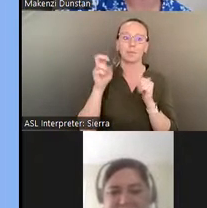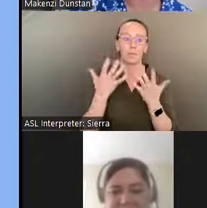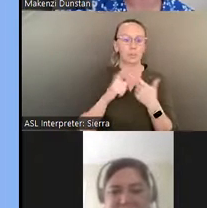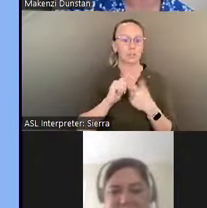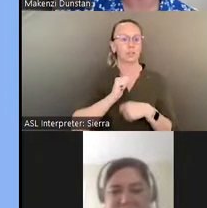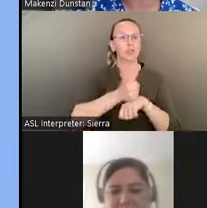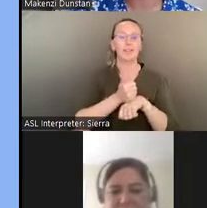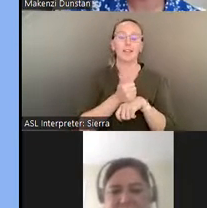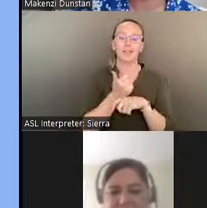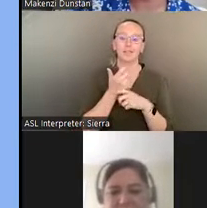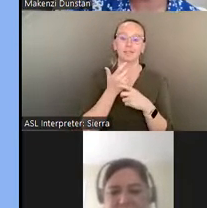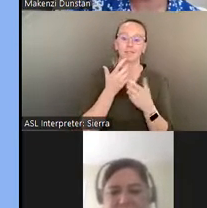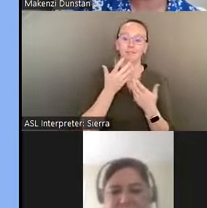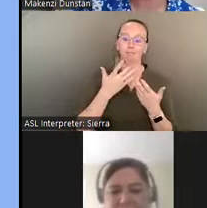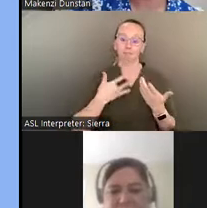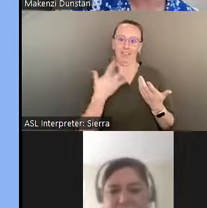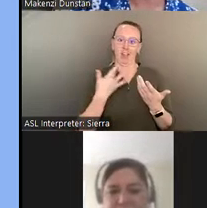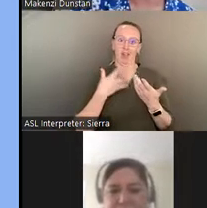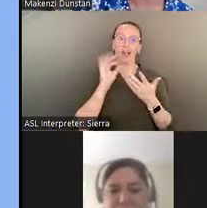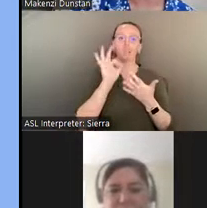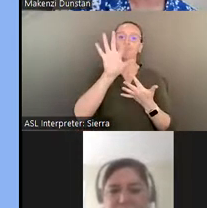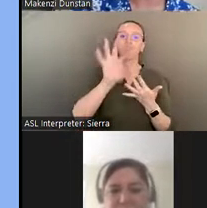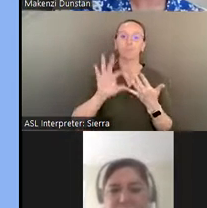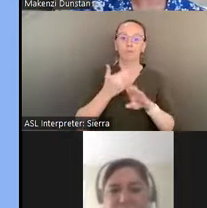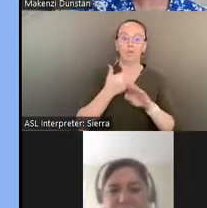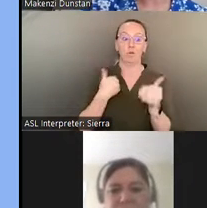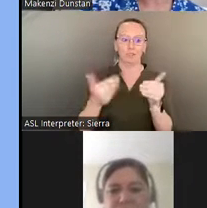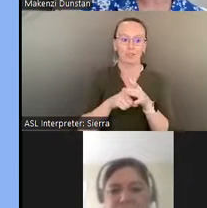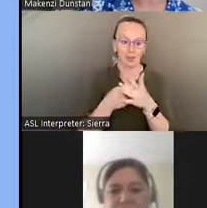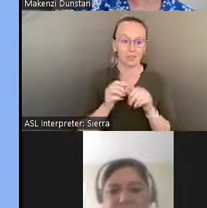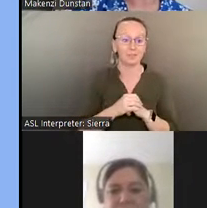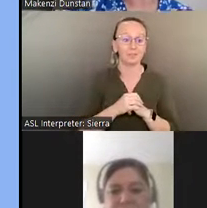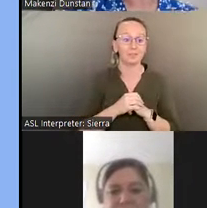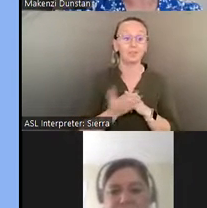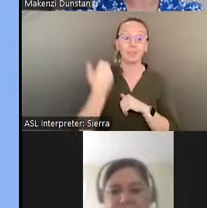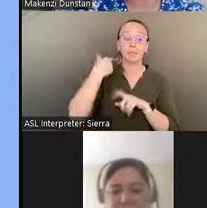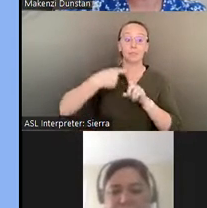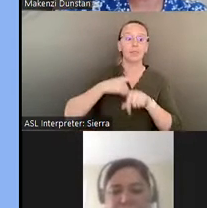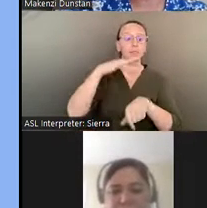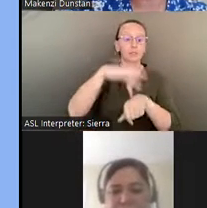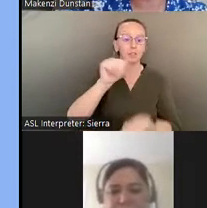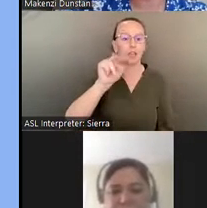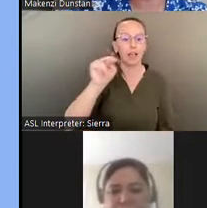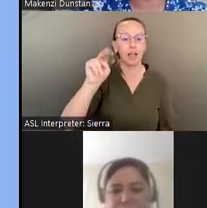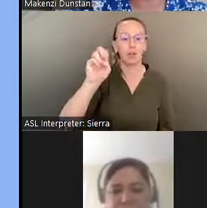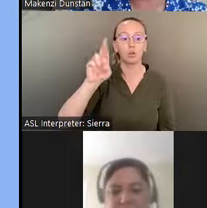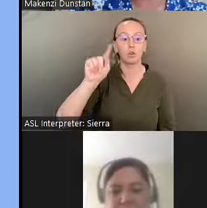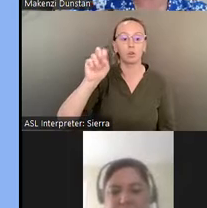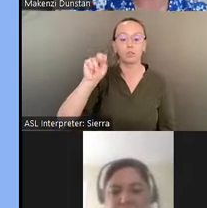notes for us to consider. Before we get started, last month we visited the Ann Norton Sculpture Gardens in West Palm